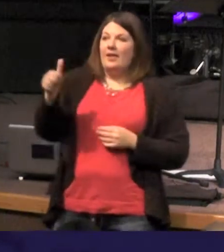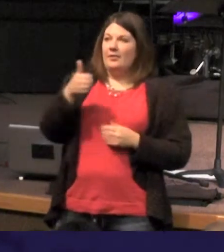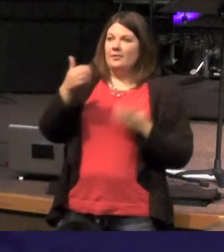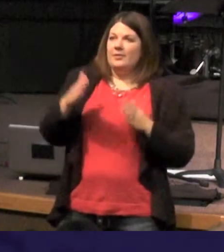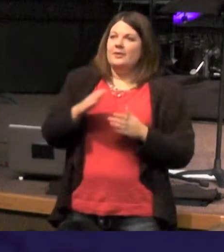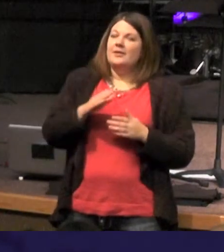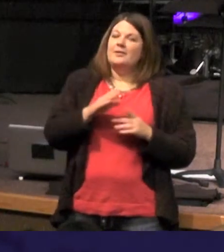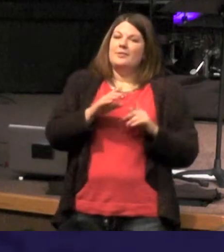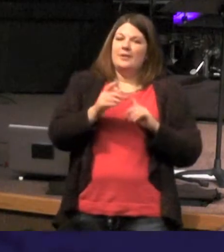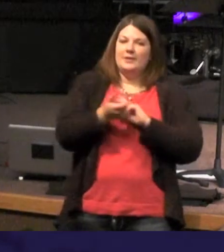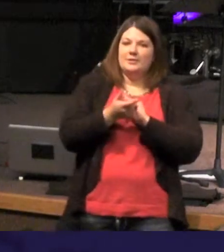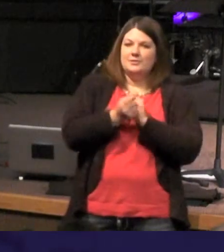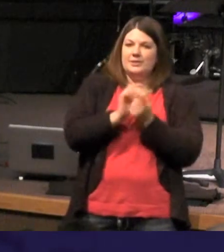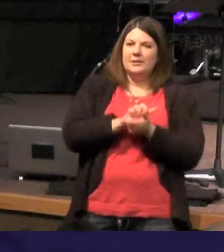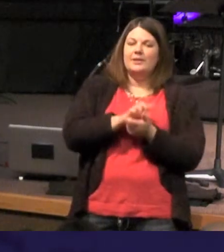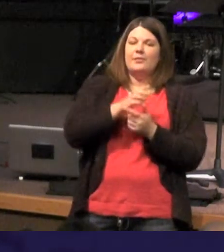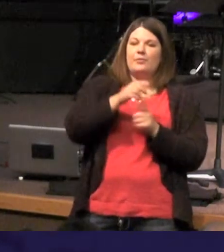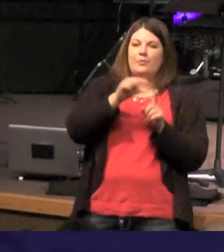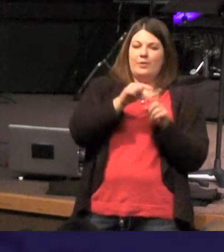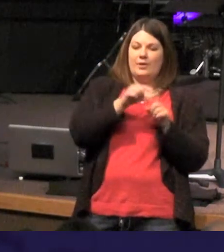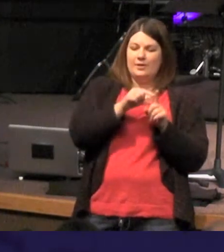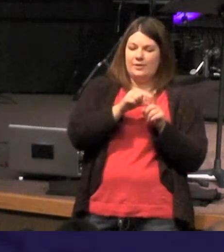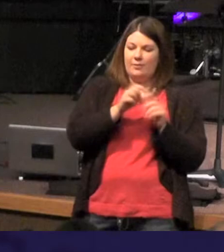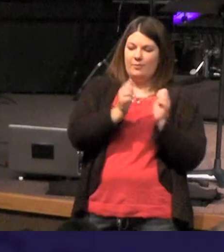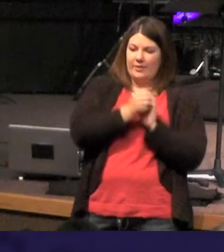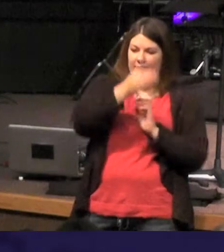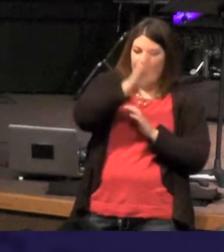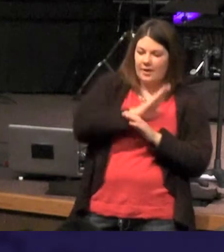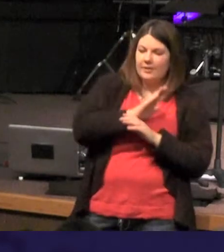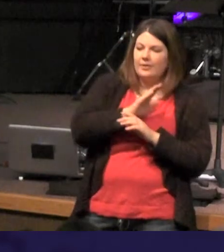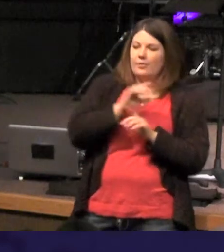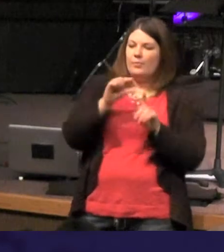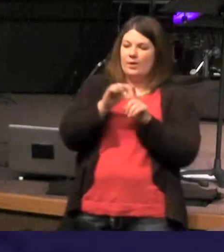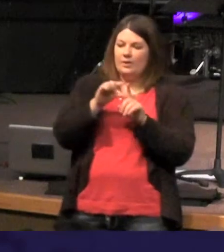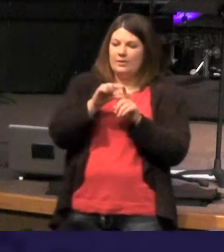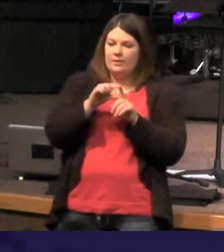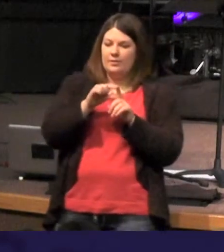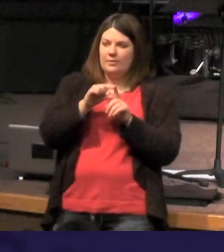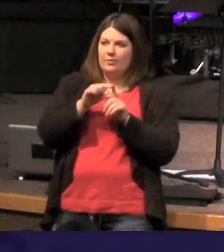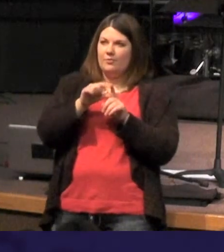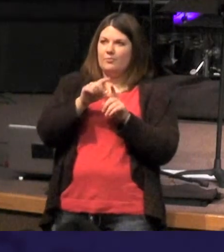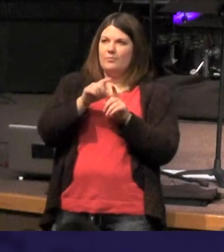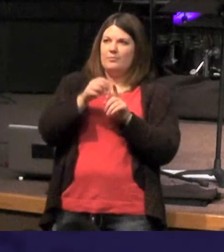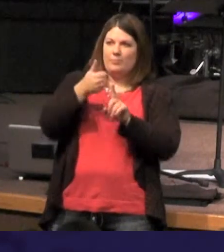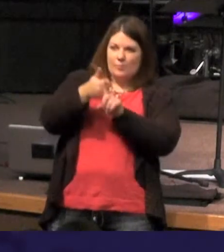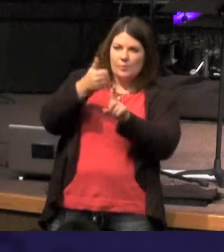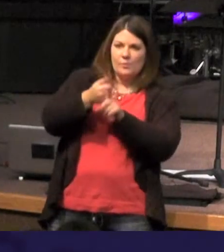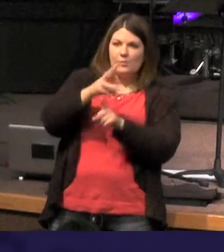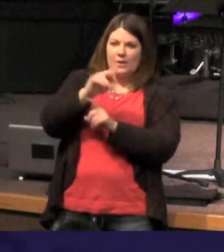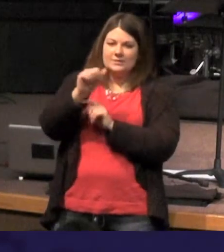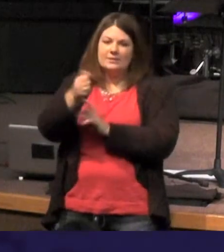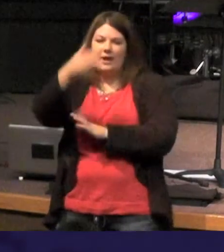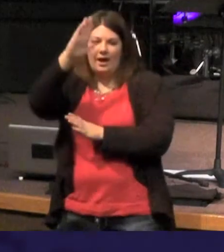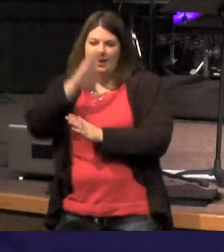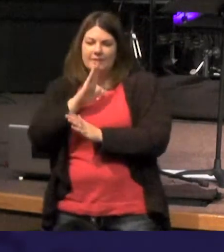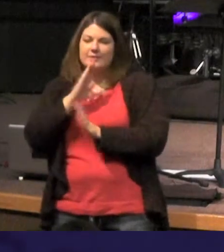the Word the Word was with God and the Word was God - it speaks about his pre-existence